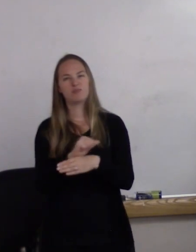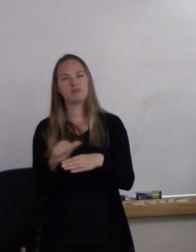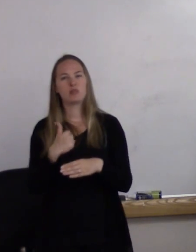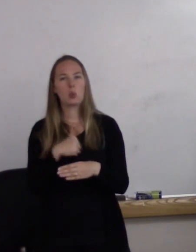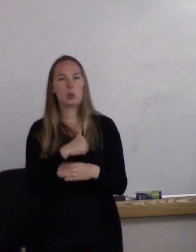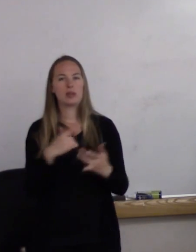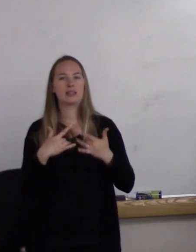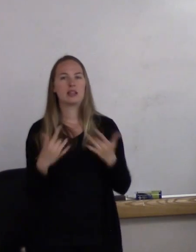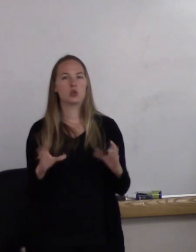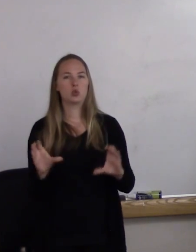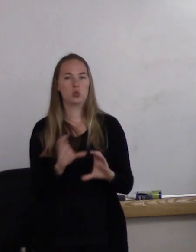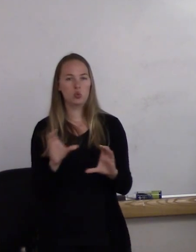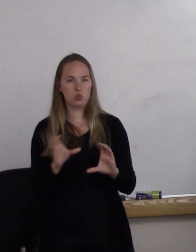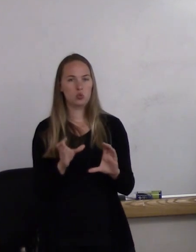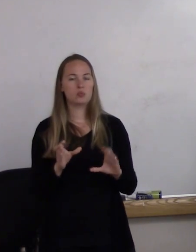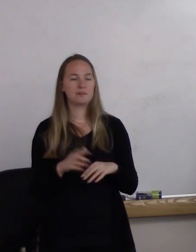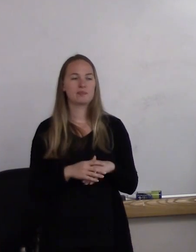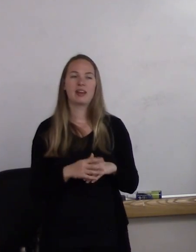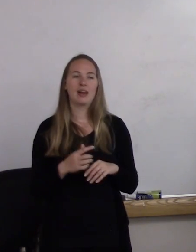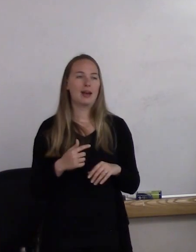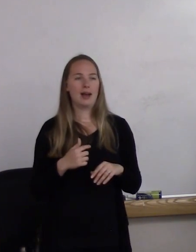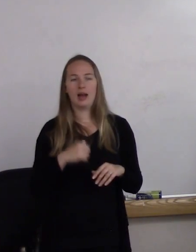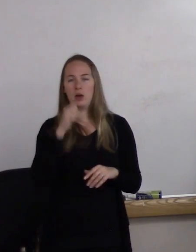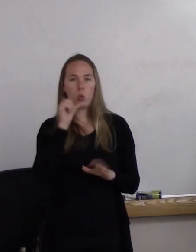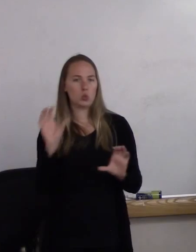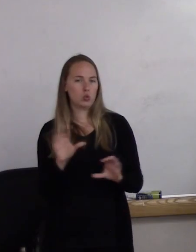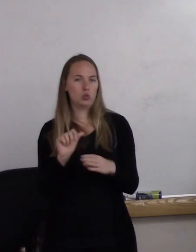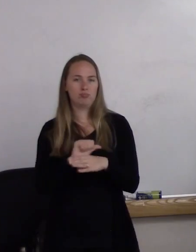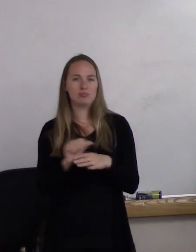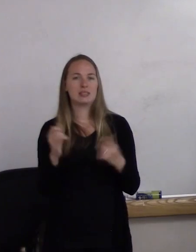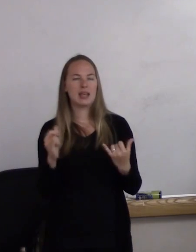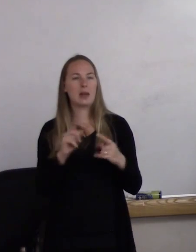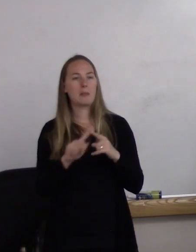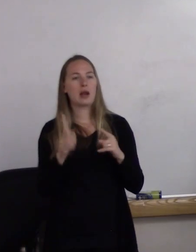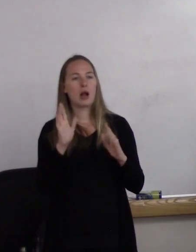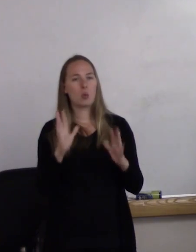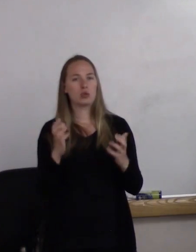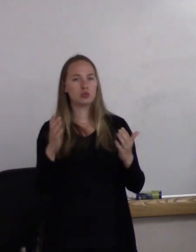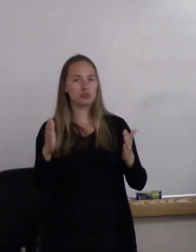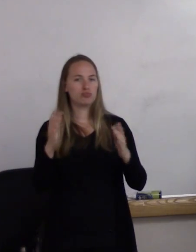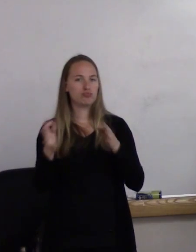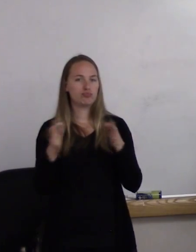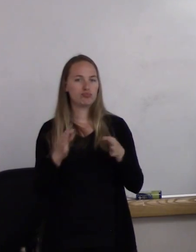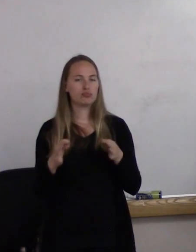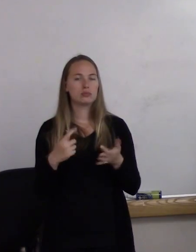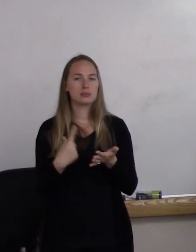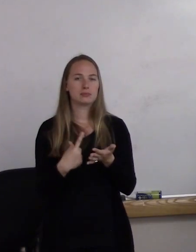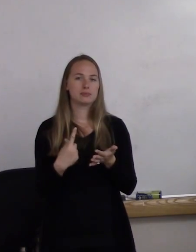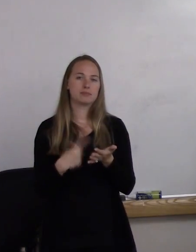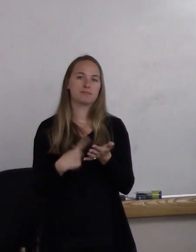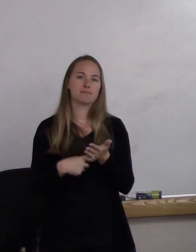that I'm not going to do today but I'd like to walk you through the timeline which is on the following page,